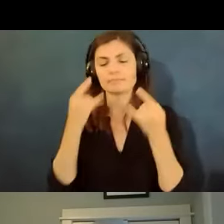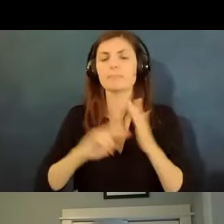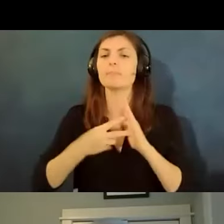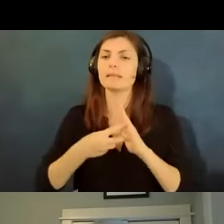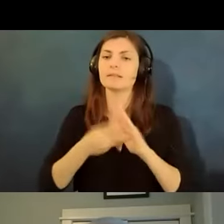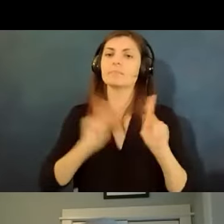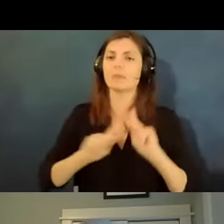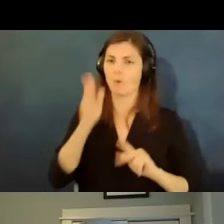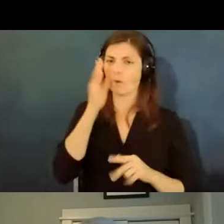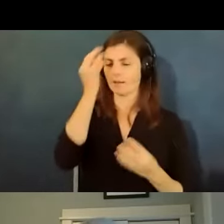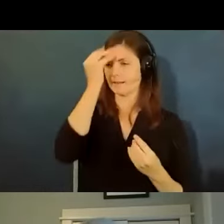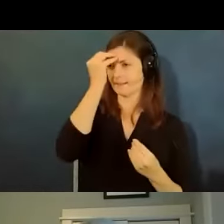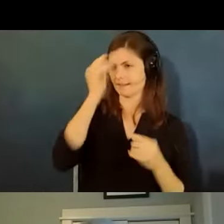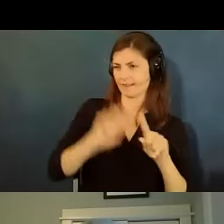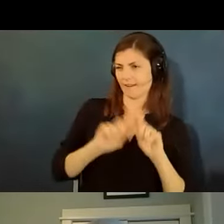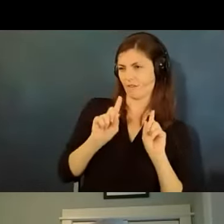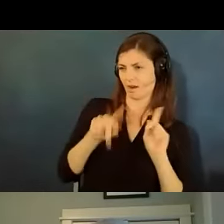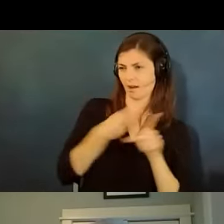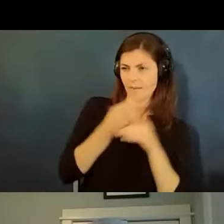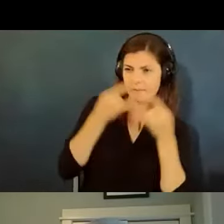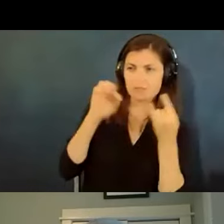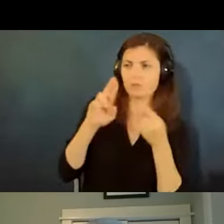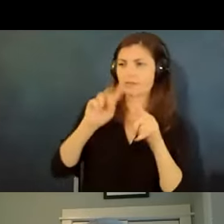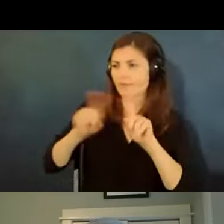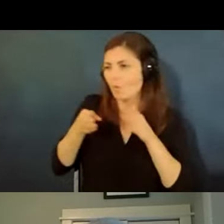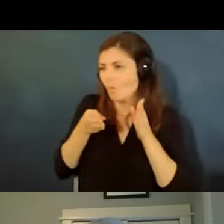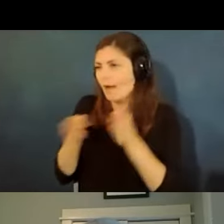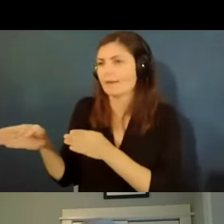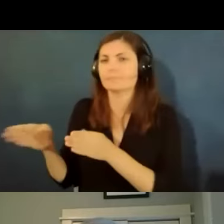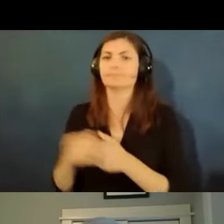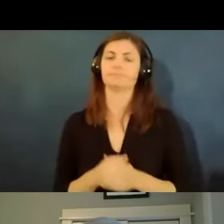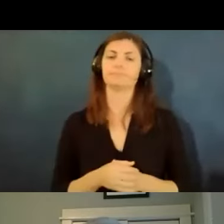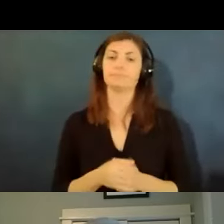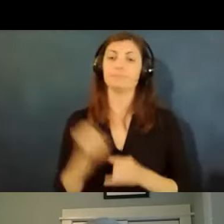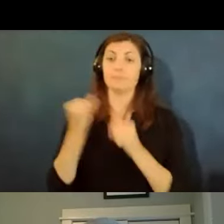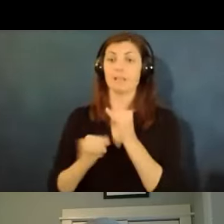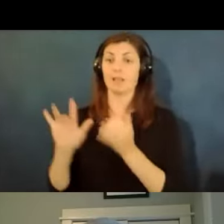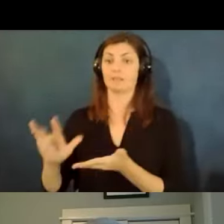people are going to think about a way around around it uh the last link on this page is